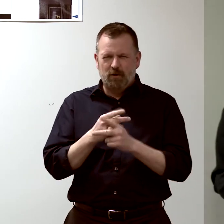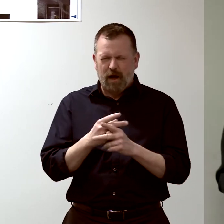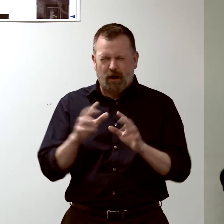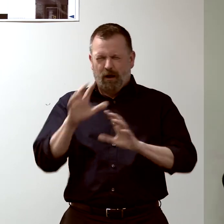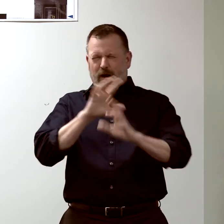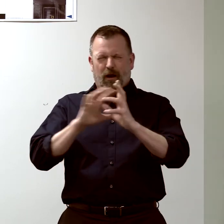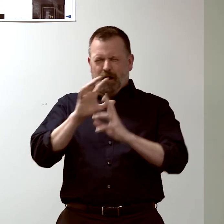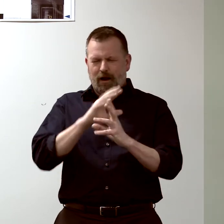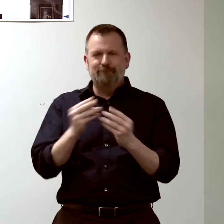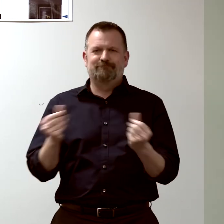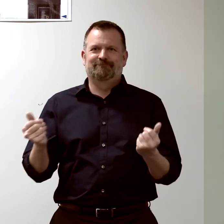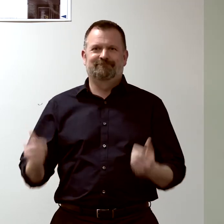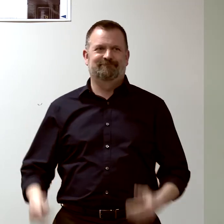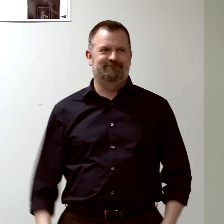to sort out that confusion.